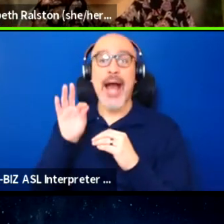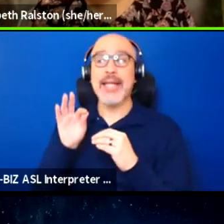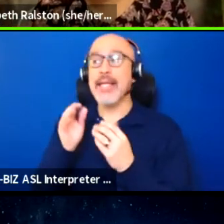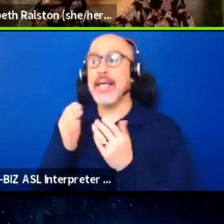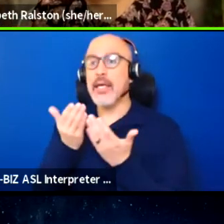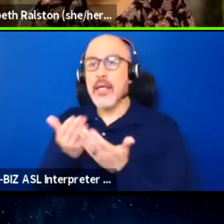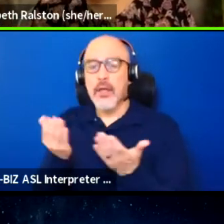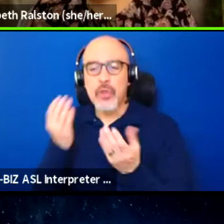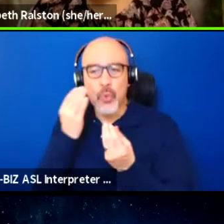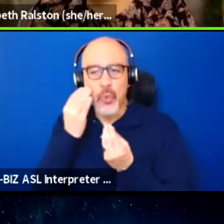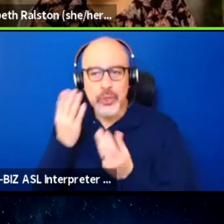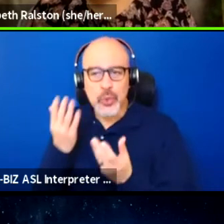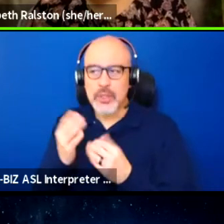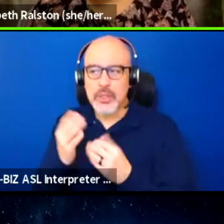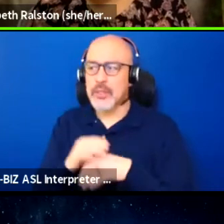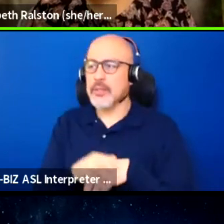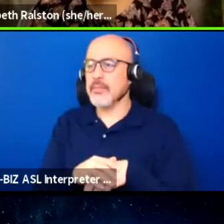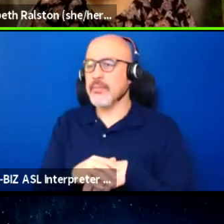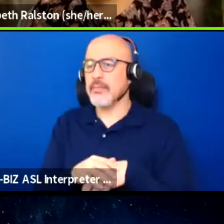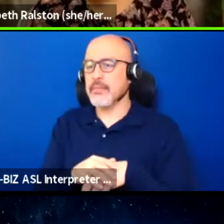and having, you know, in 2021, we're planning a series